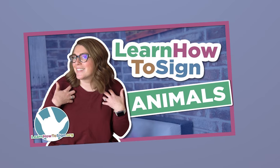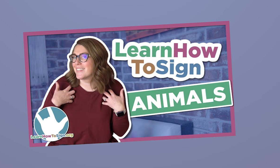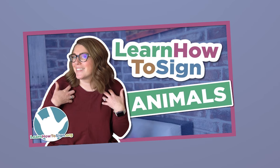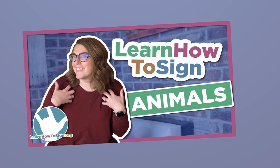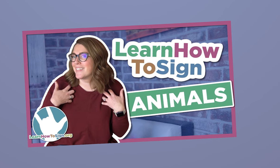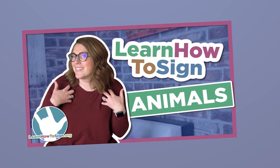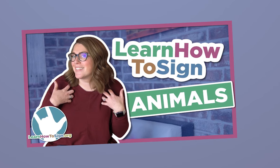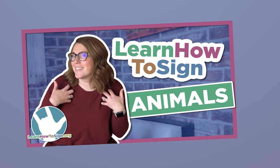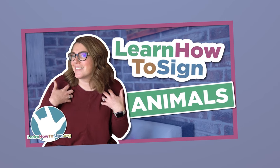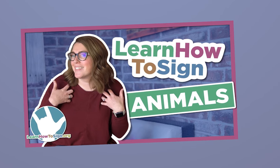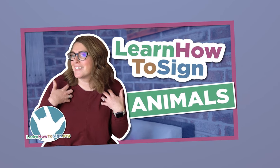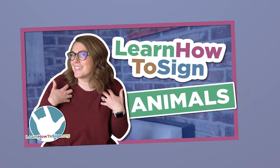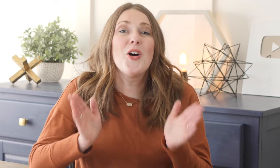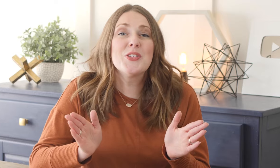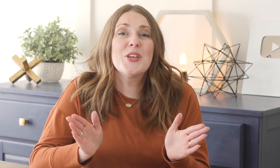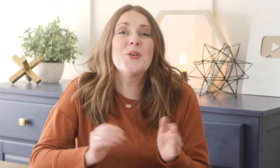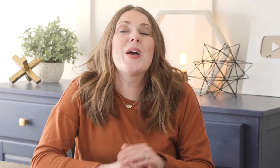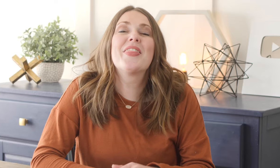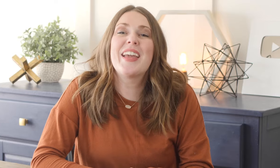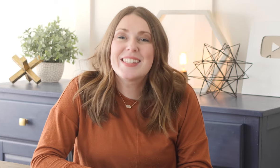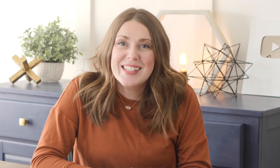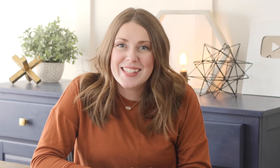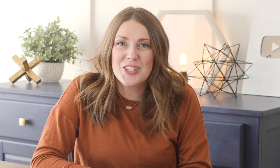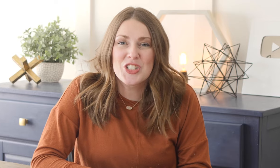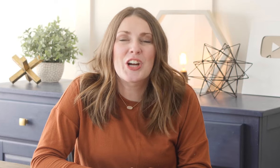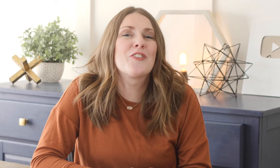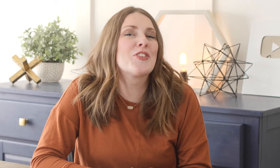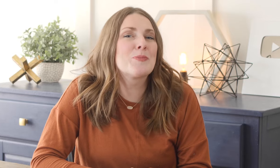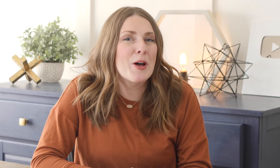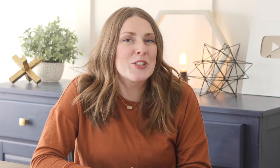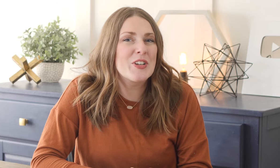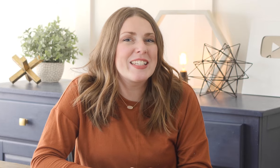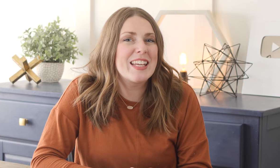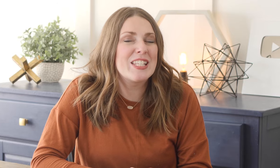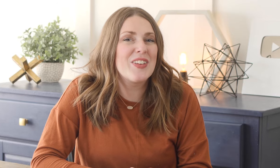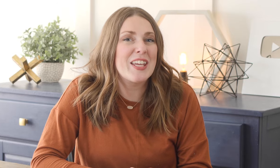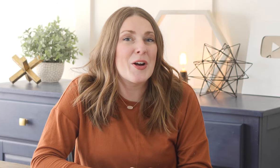together with your kiddos. Also, thanks to Skillshare for sponsoring today's video.